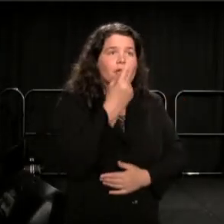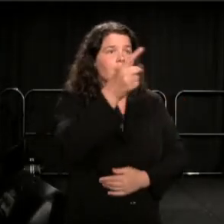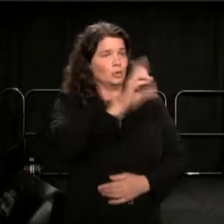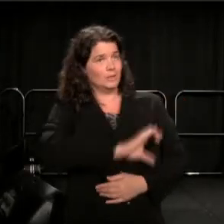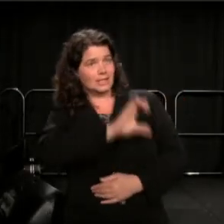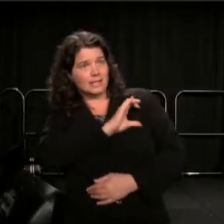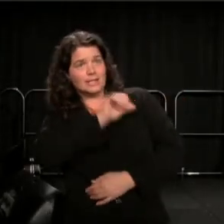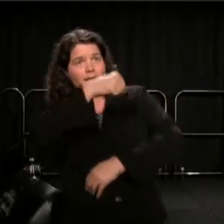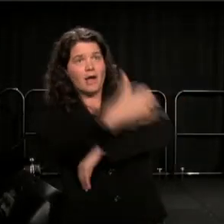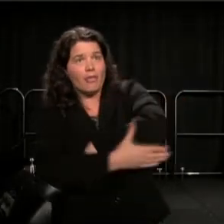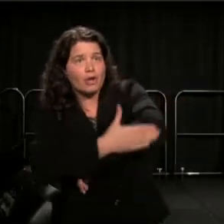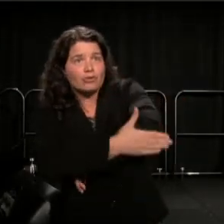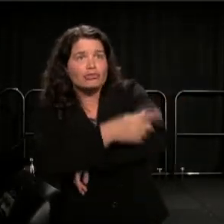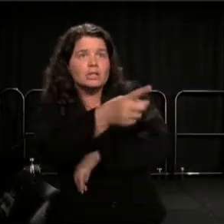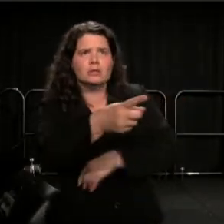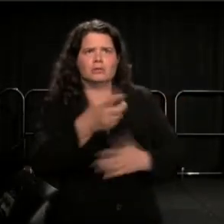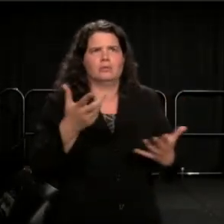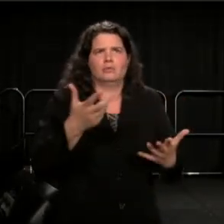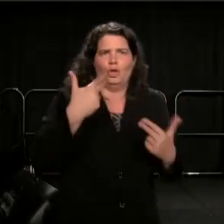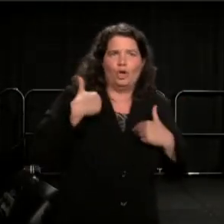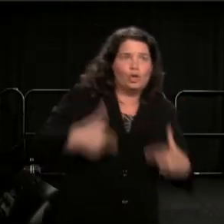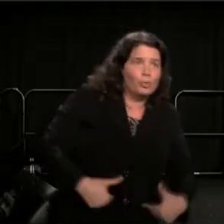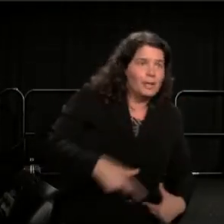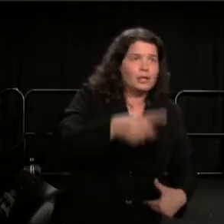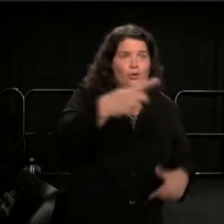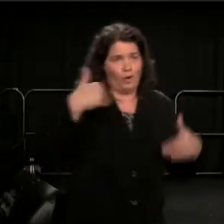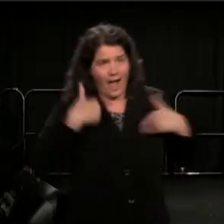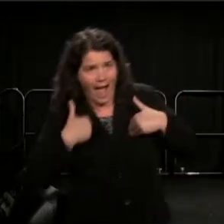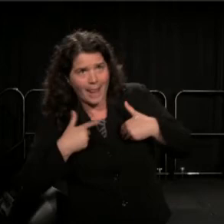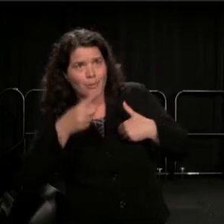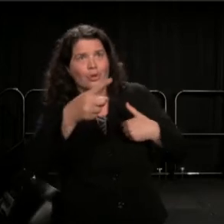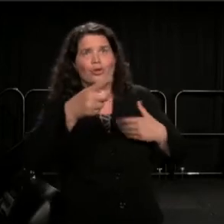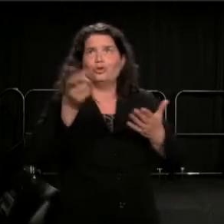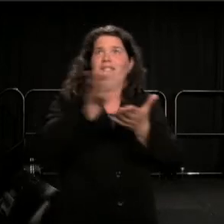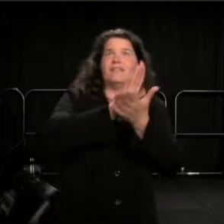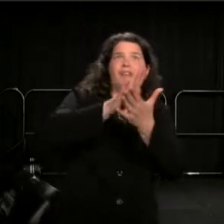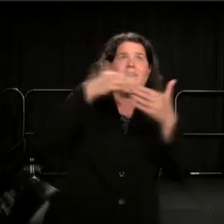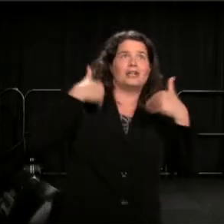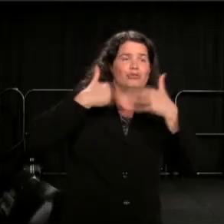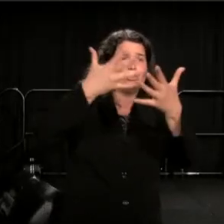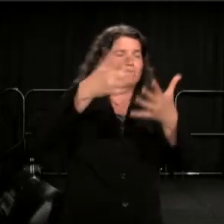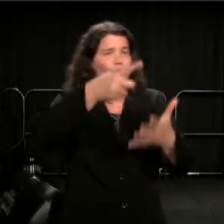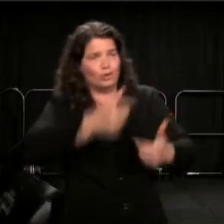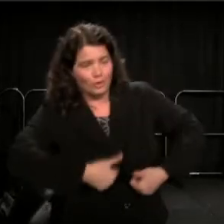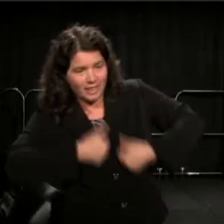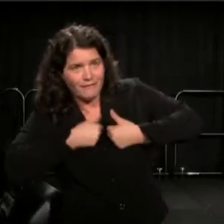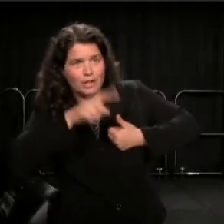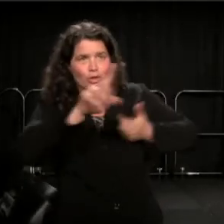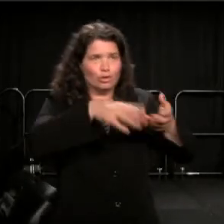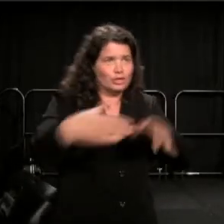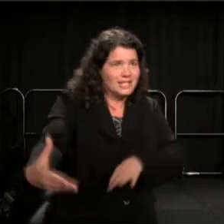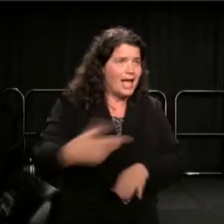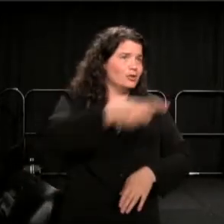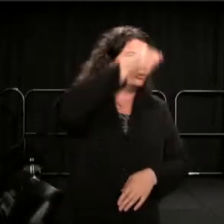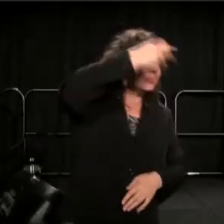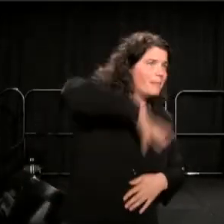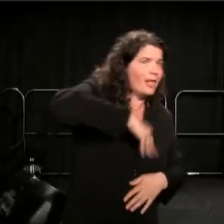a human, animal or divine creature, a living or dead thing, male or female."